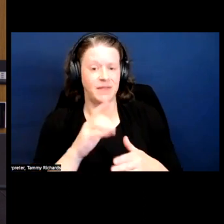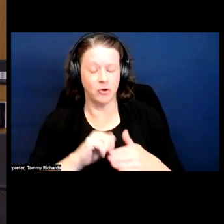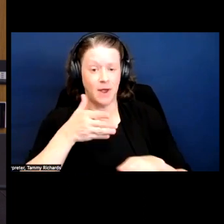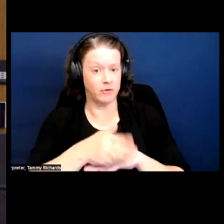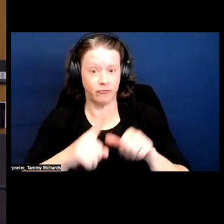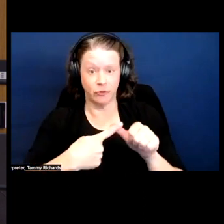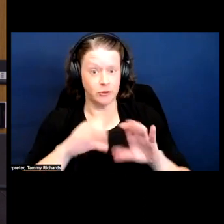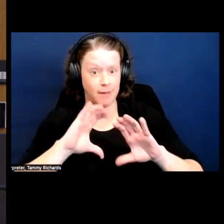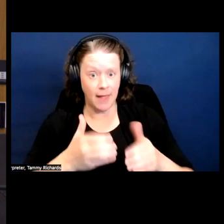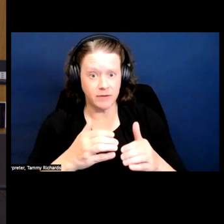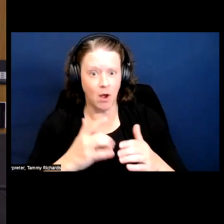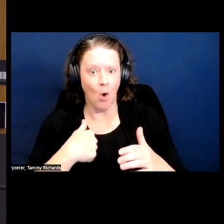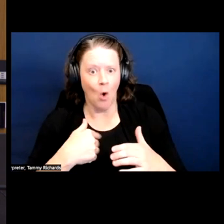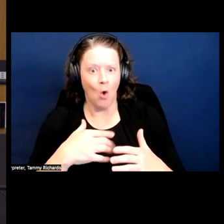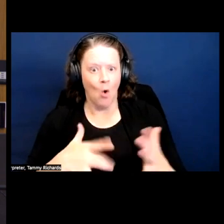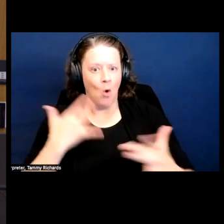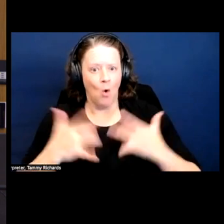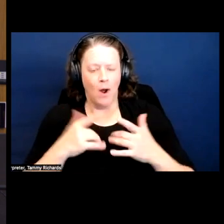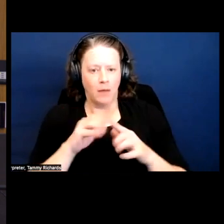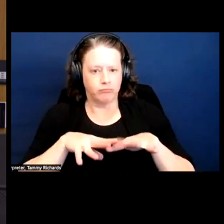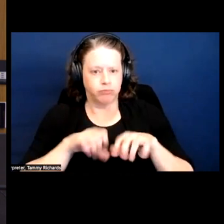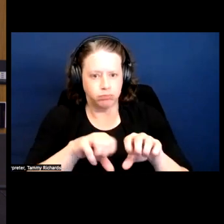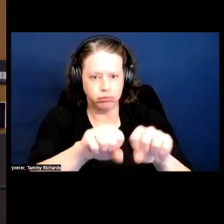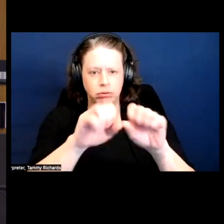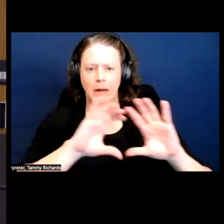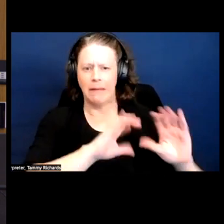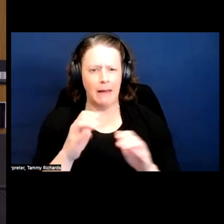after that first class, I took as many classes as I could on disability, because it just